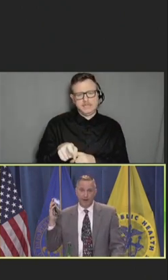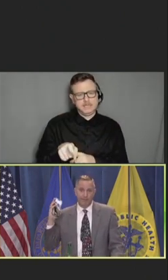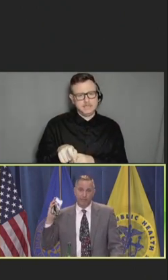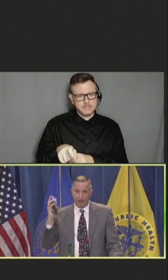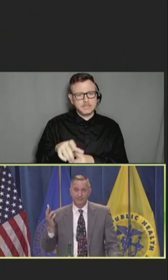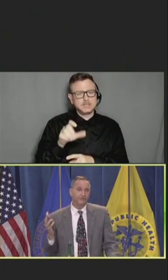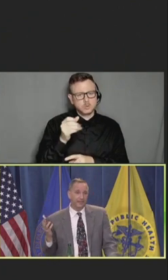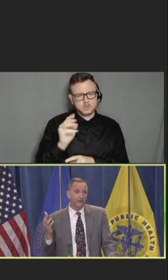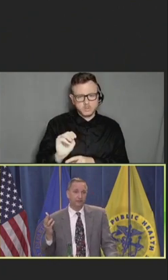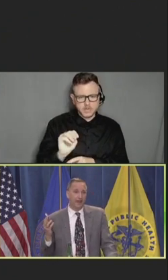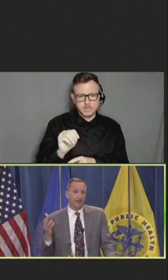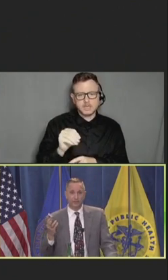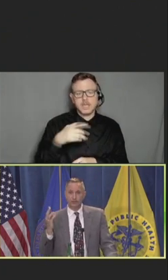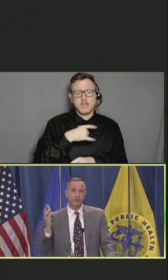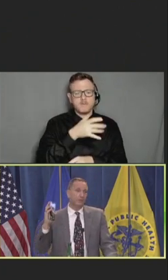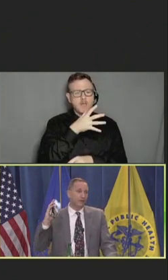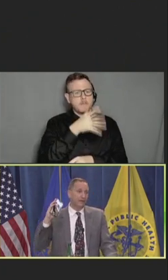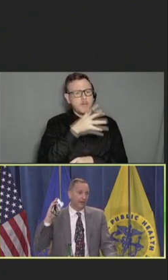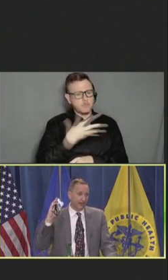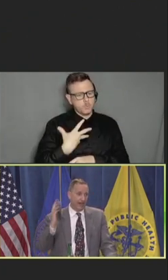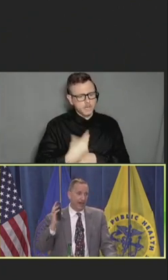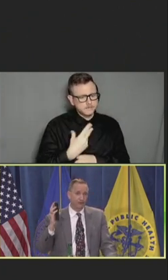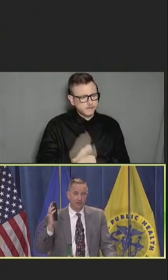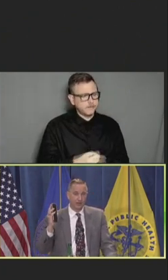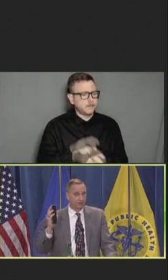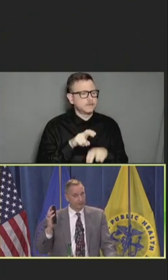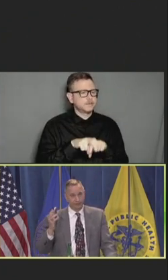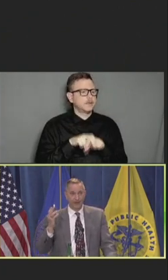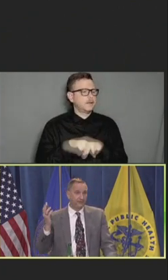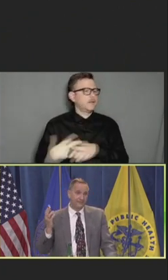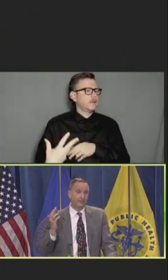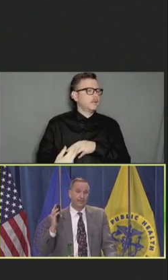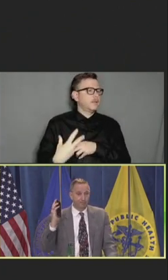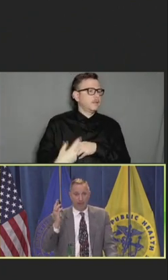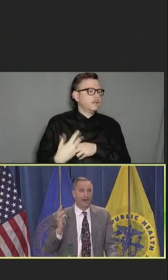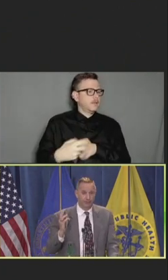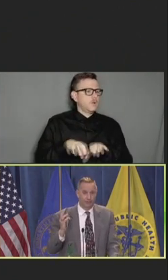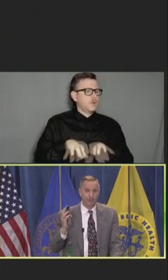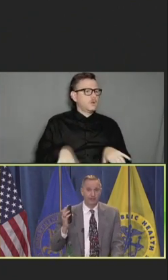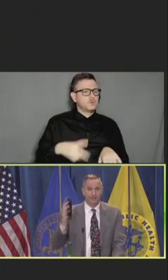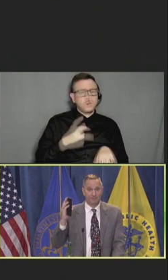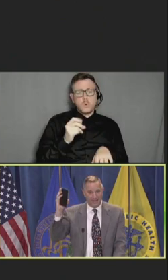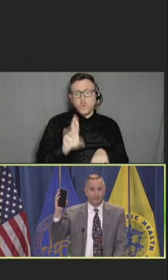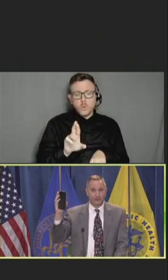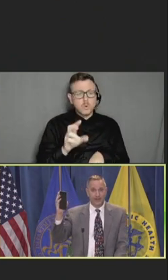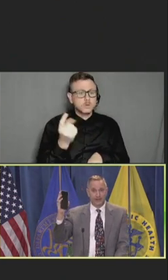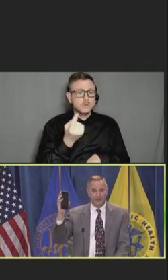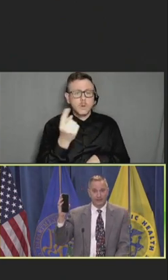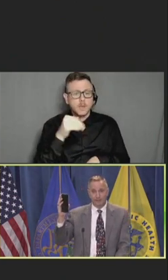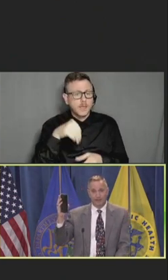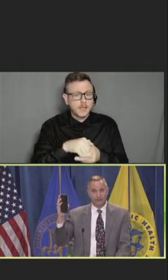Whether it's a mom breastfeeding her child at 2 a.m. on a couch, or frankly somebody in a bathroom. That's where they're getting their information.